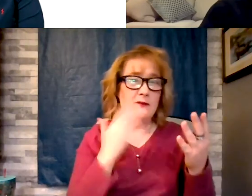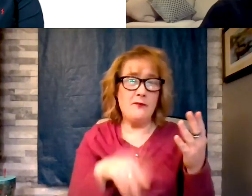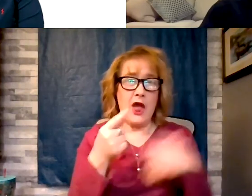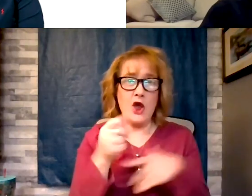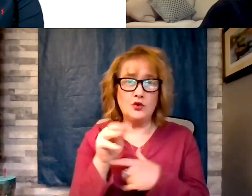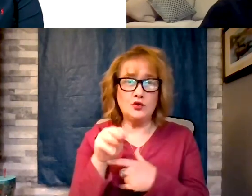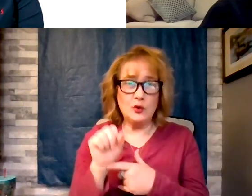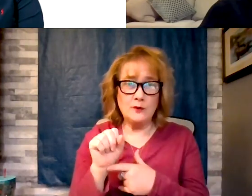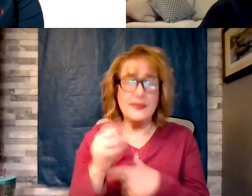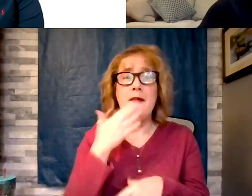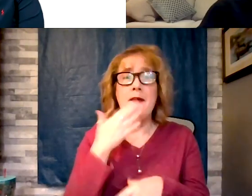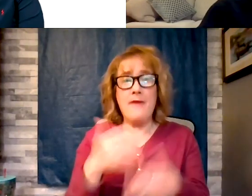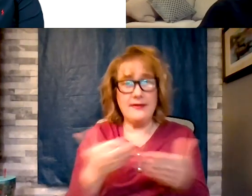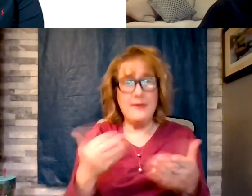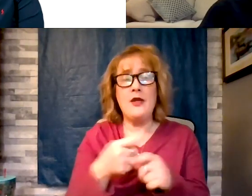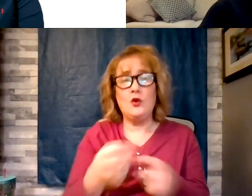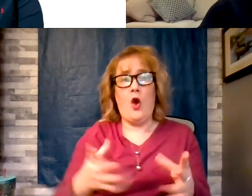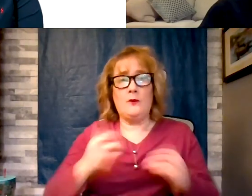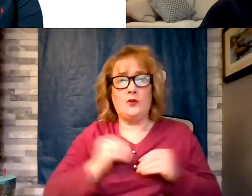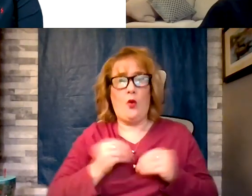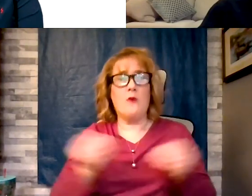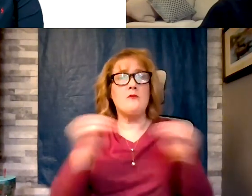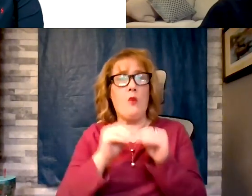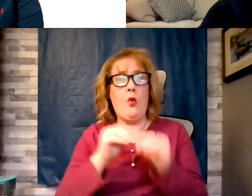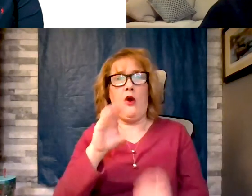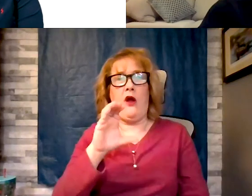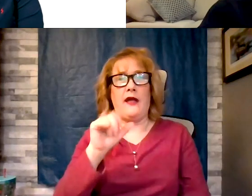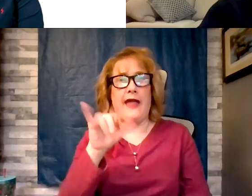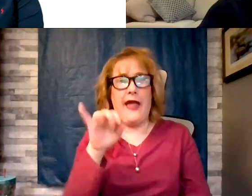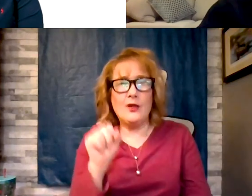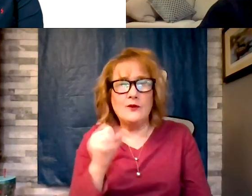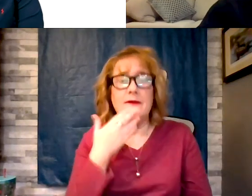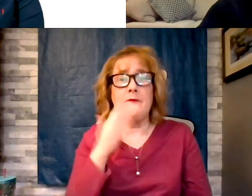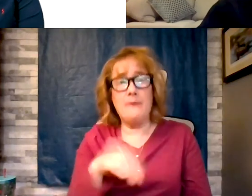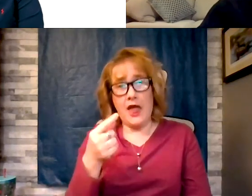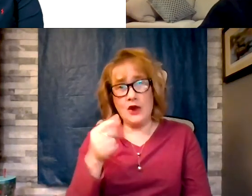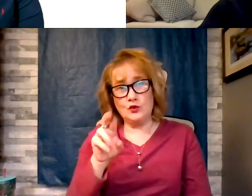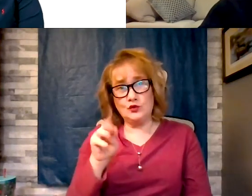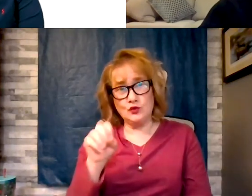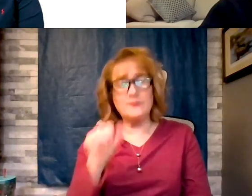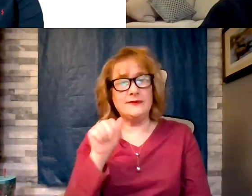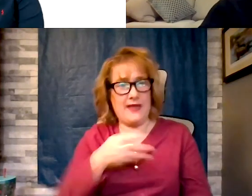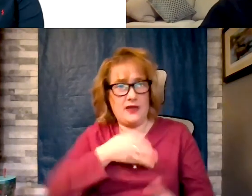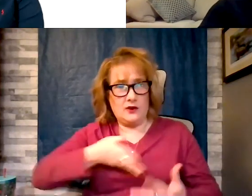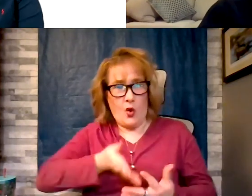calories, bad germs can work their way into your bloodstream and begin to cause some of the